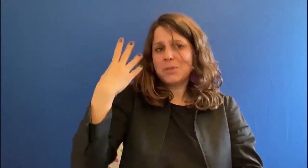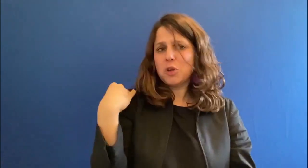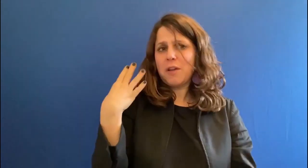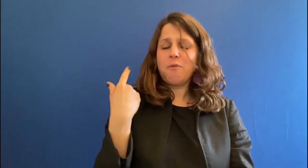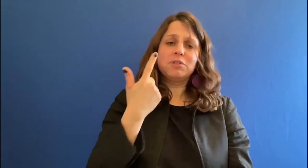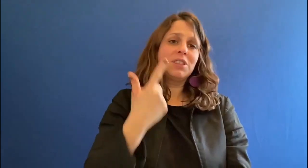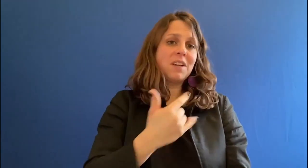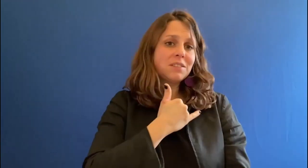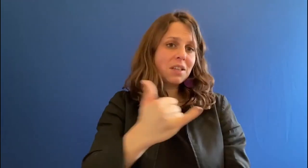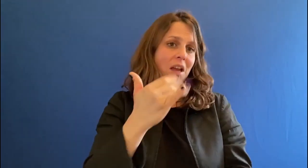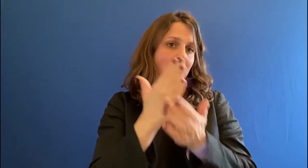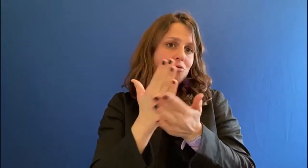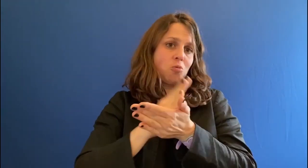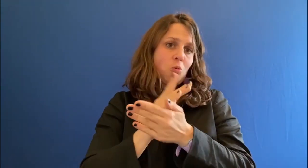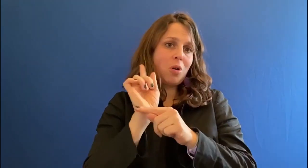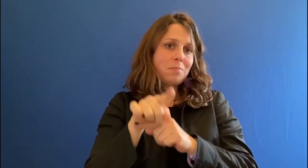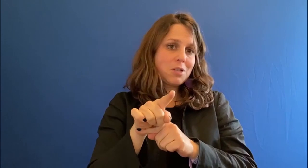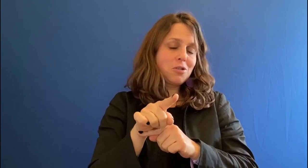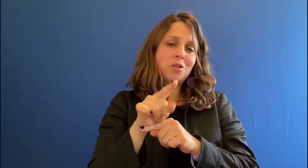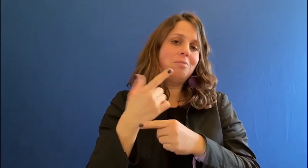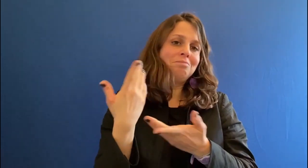I am used to it. I use interpreters for 20 years now.